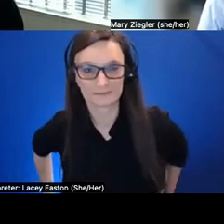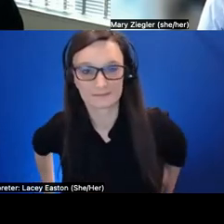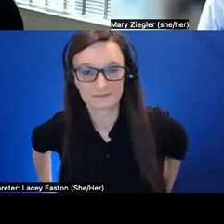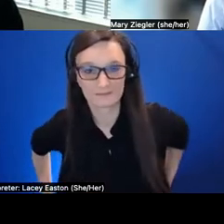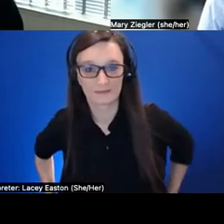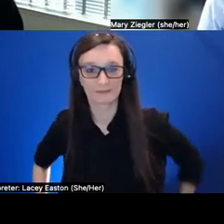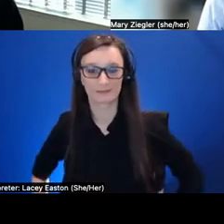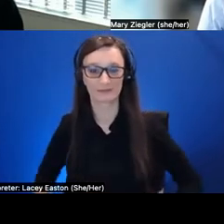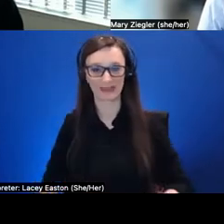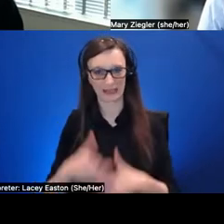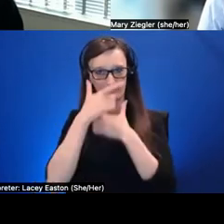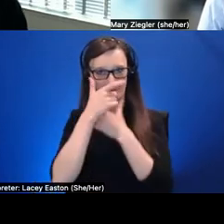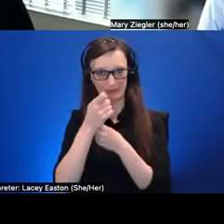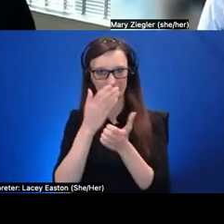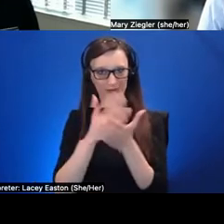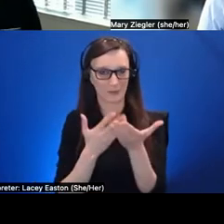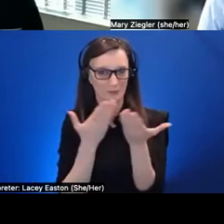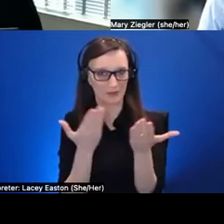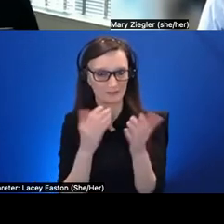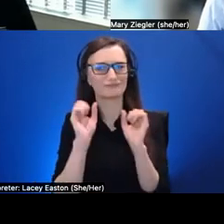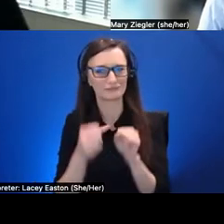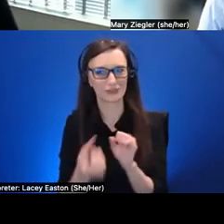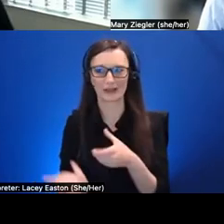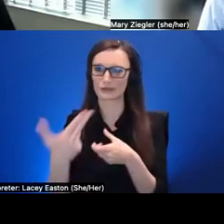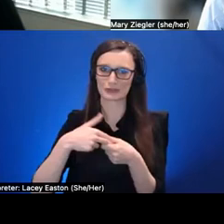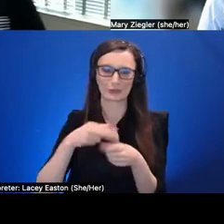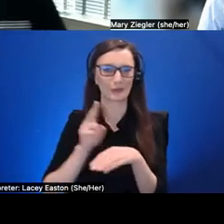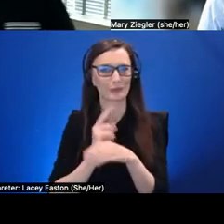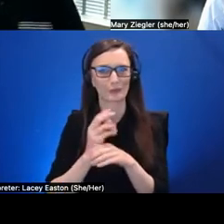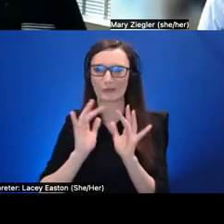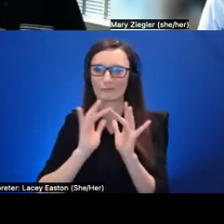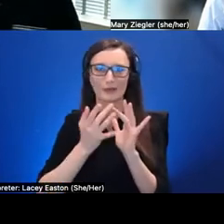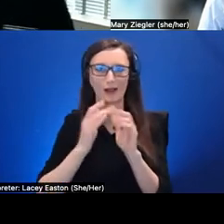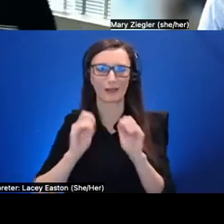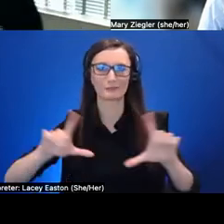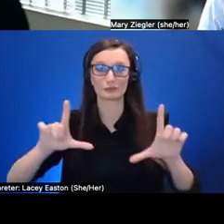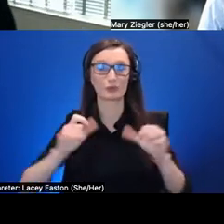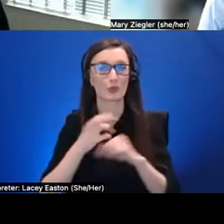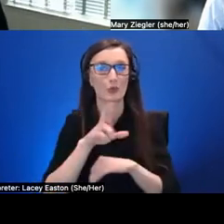you mentioned through a web browser through a head-mounted display and it's not always apparent